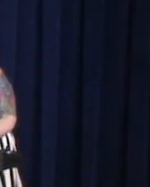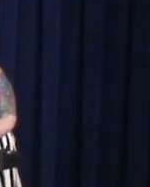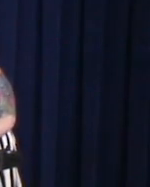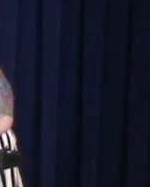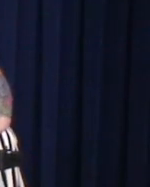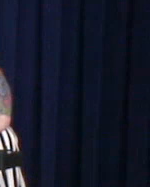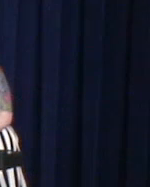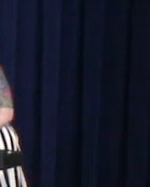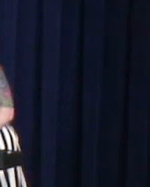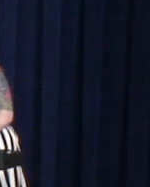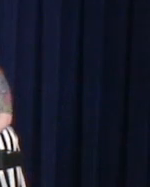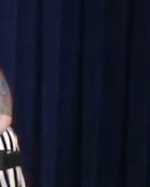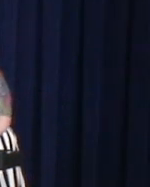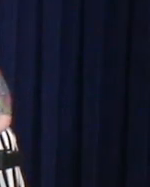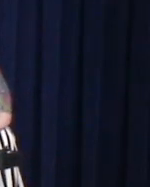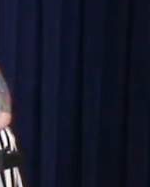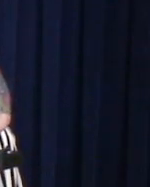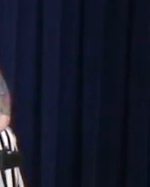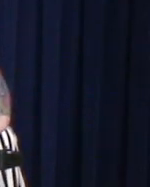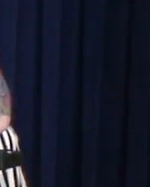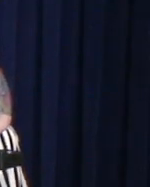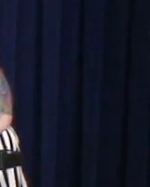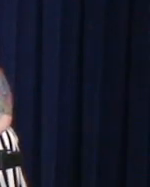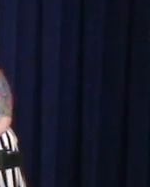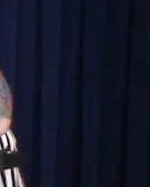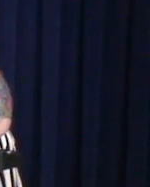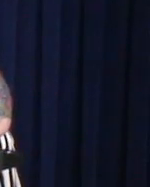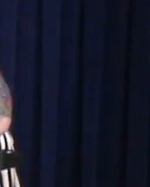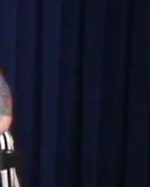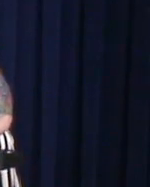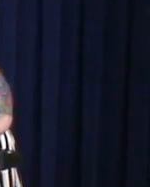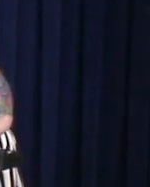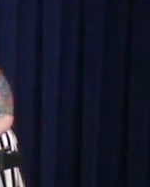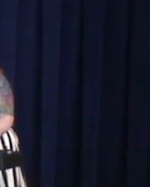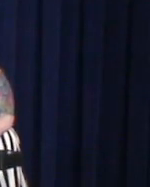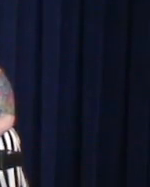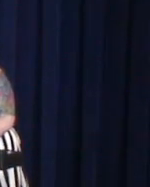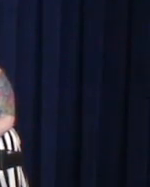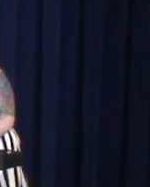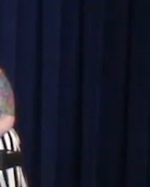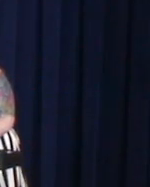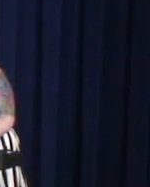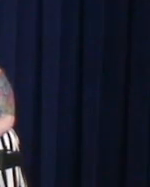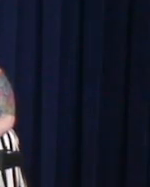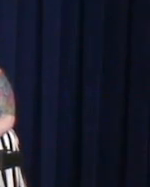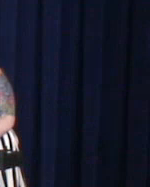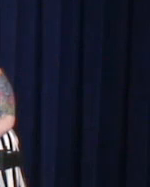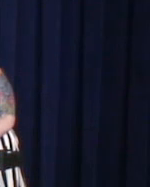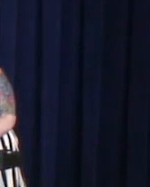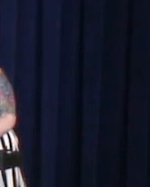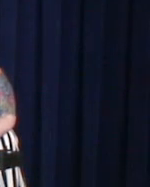I can't change even if I tried.